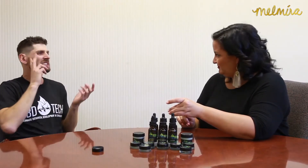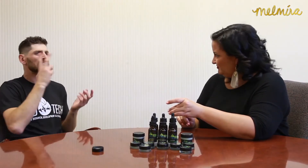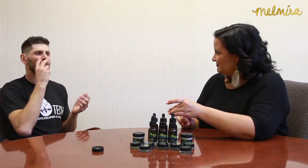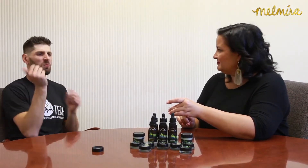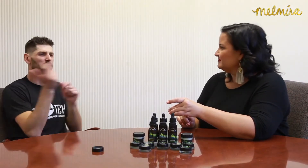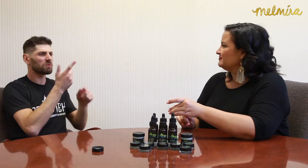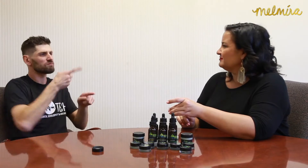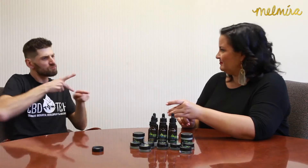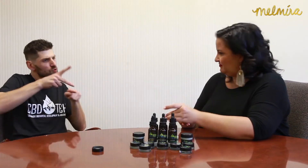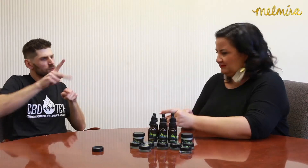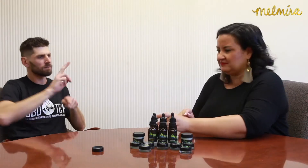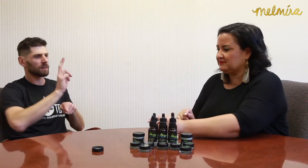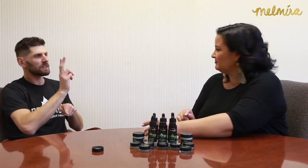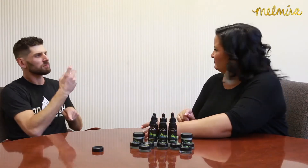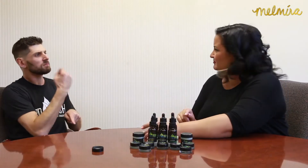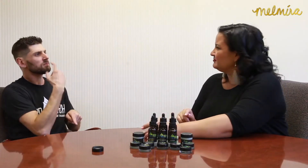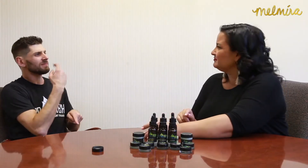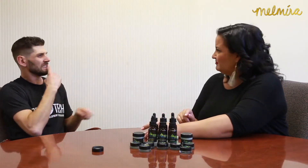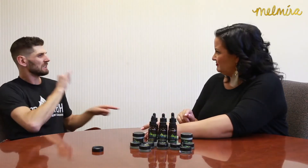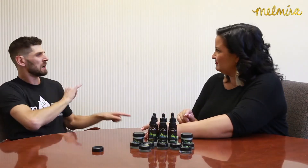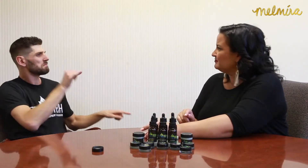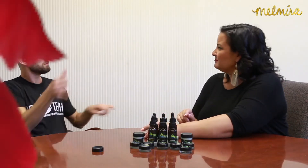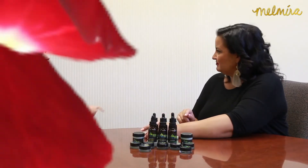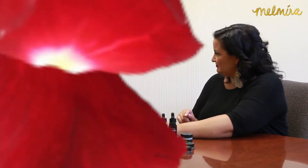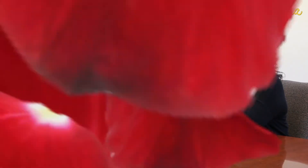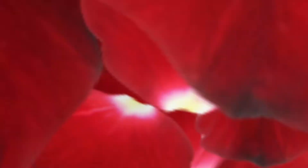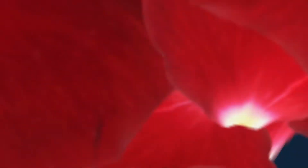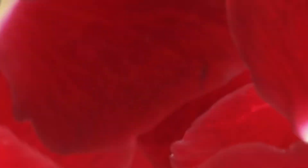You can see all pure vitamins, they're the same thing.